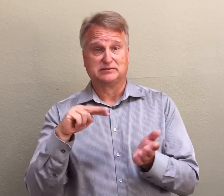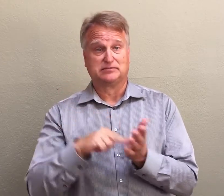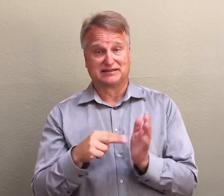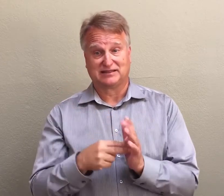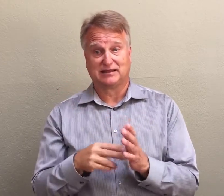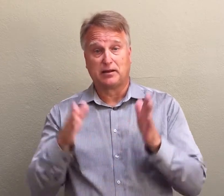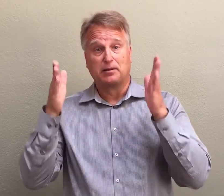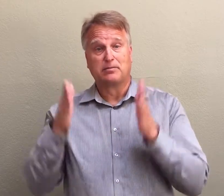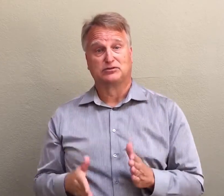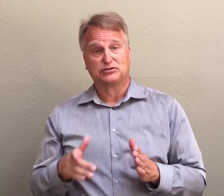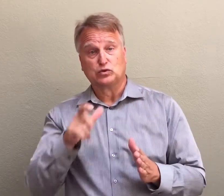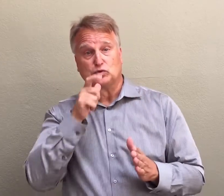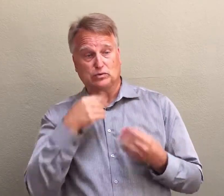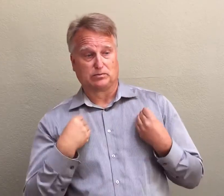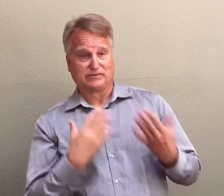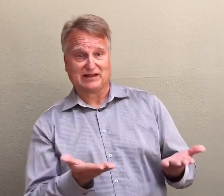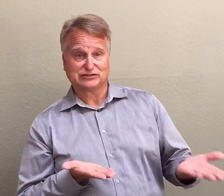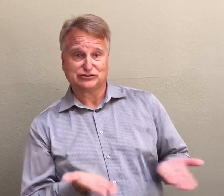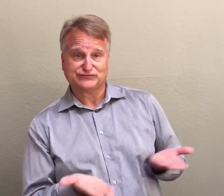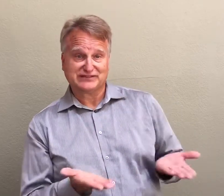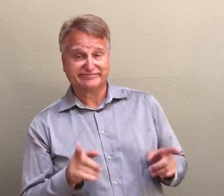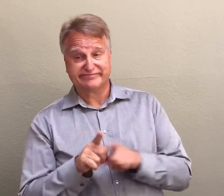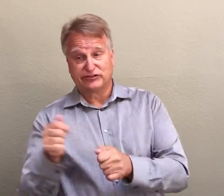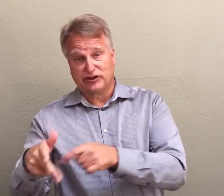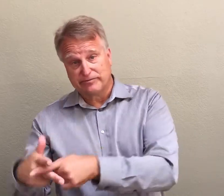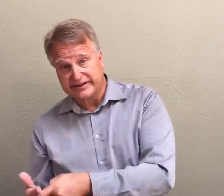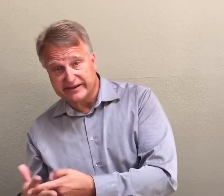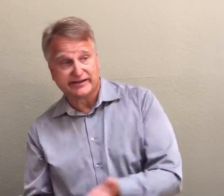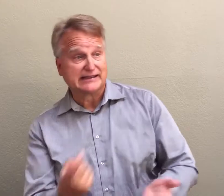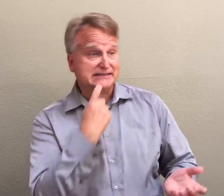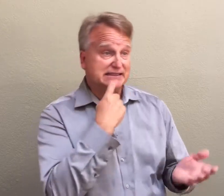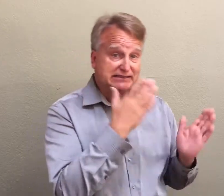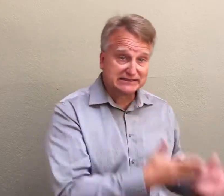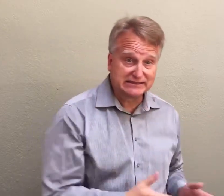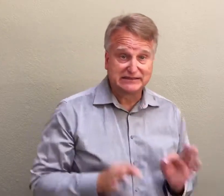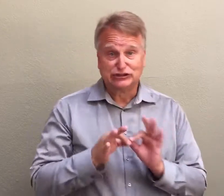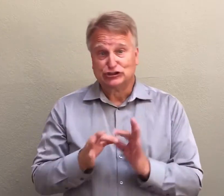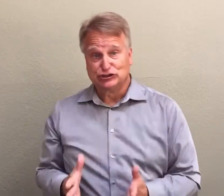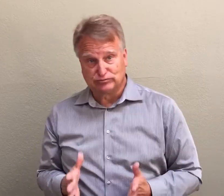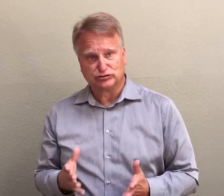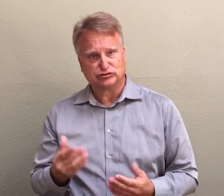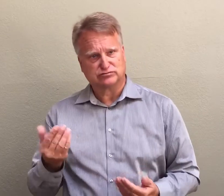That means the person who provides the service, whether it be the mechanic, dentist, or interpreter